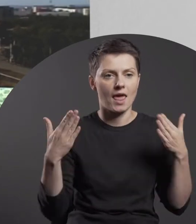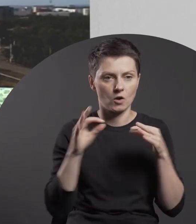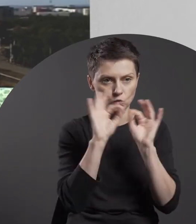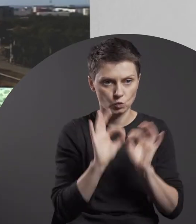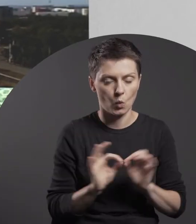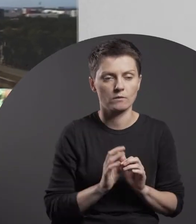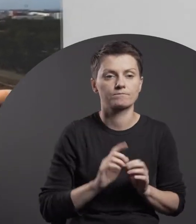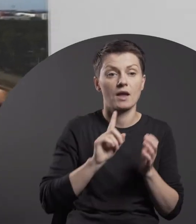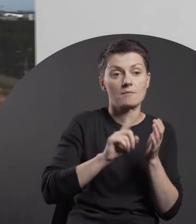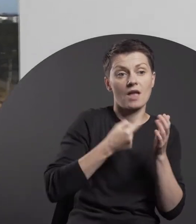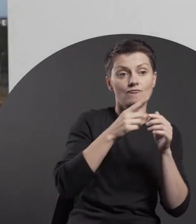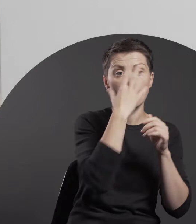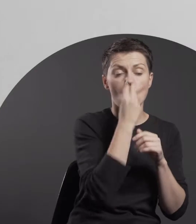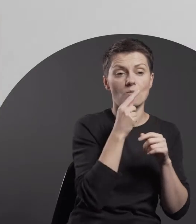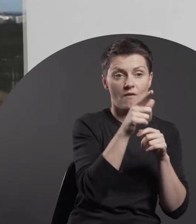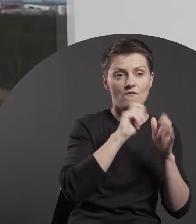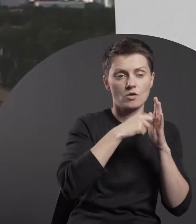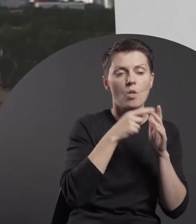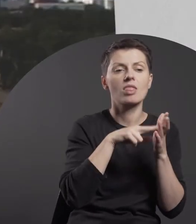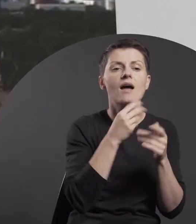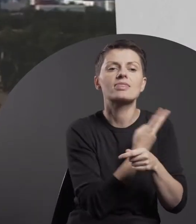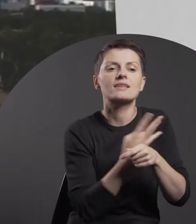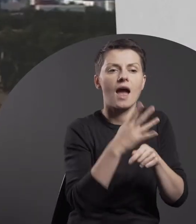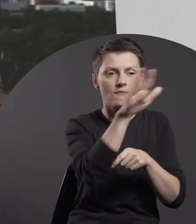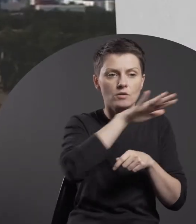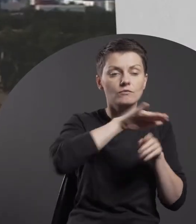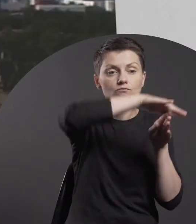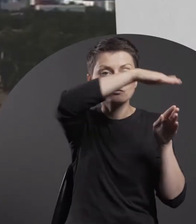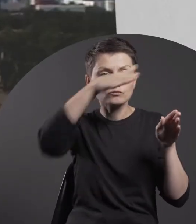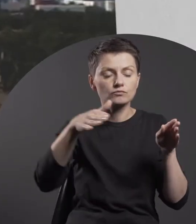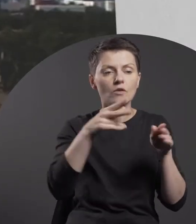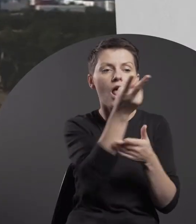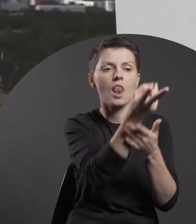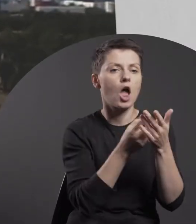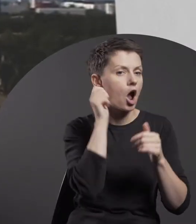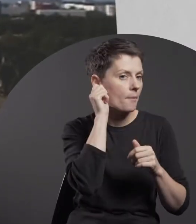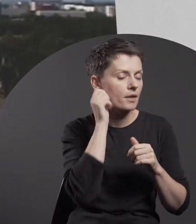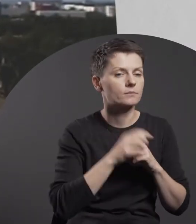In the foreground, a woman is lying on a high hill. She is wearing a summer dress.